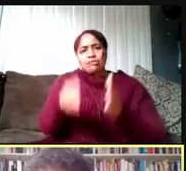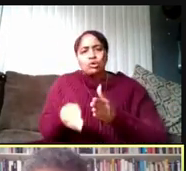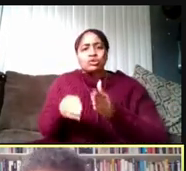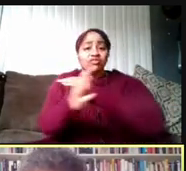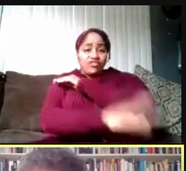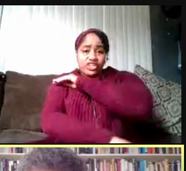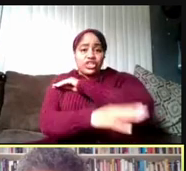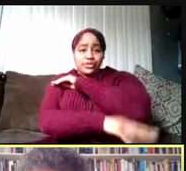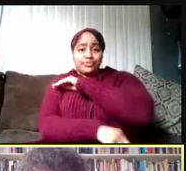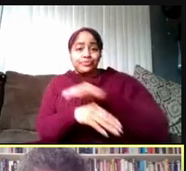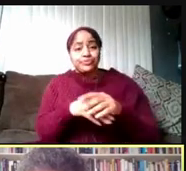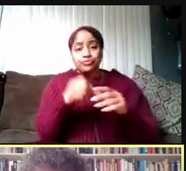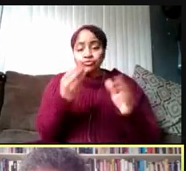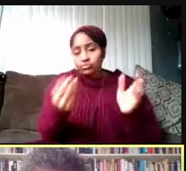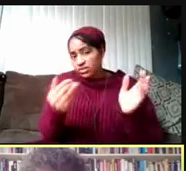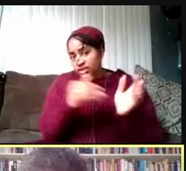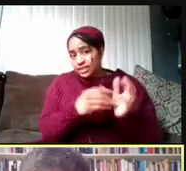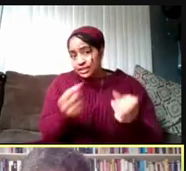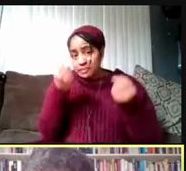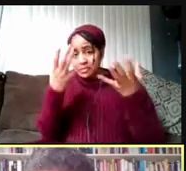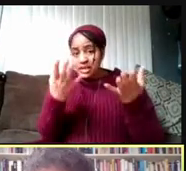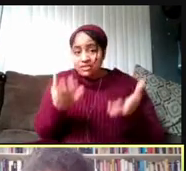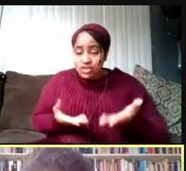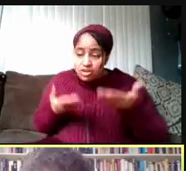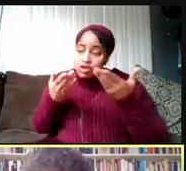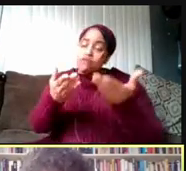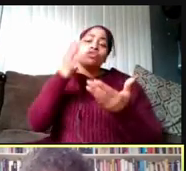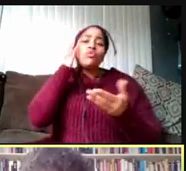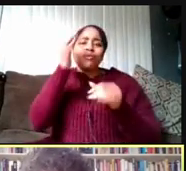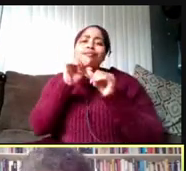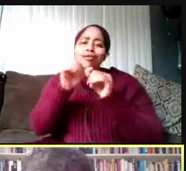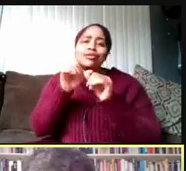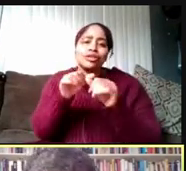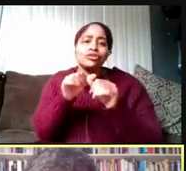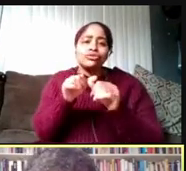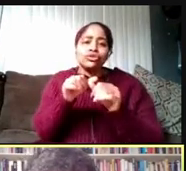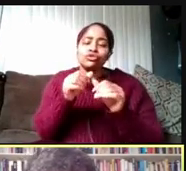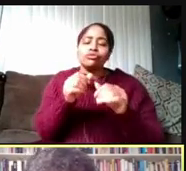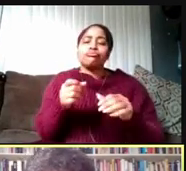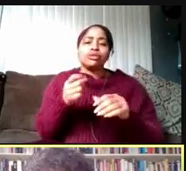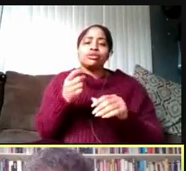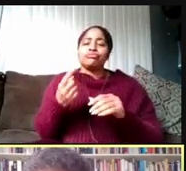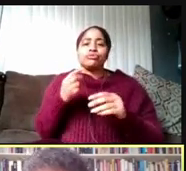So again, many of the offerings will continue to be remote for the spring and summer.